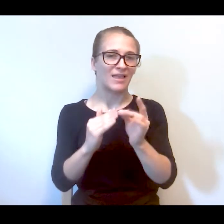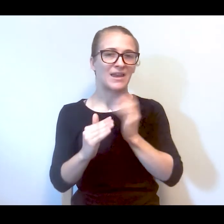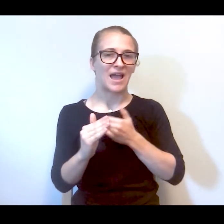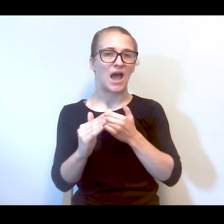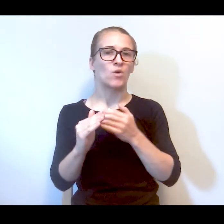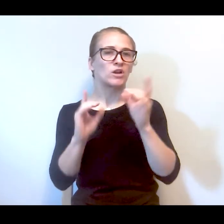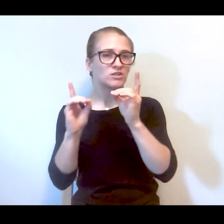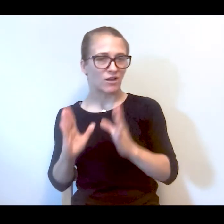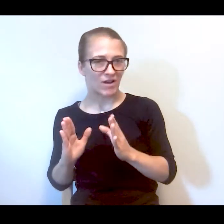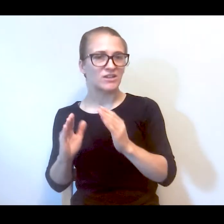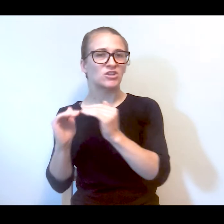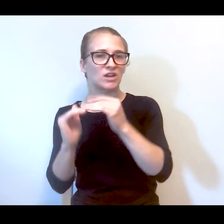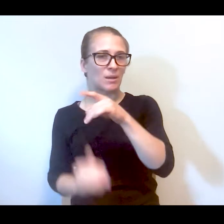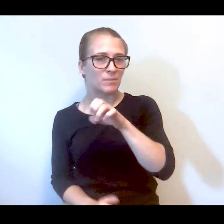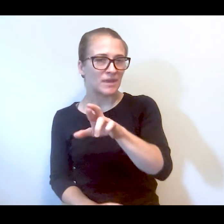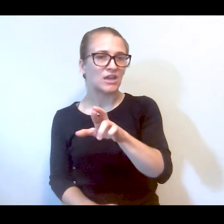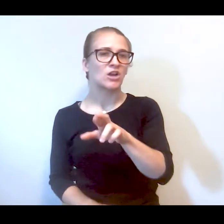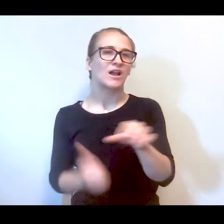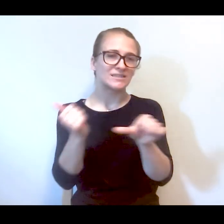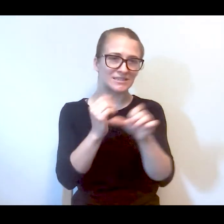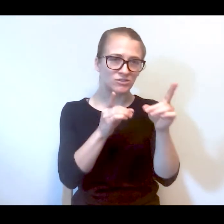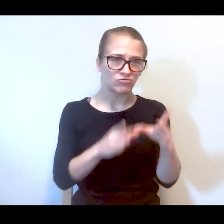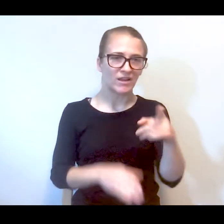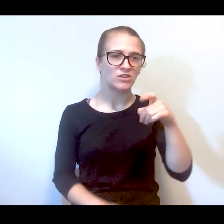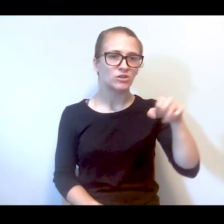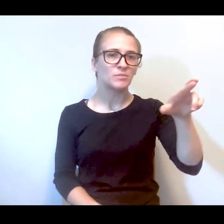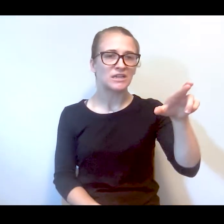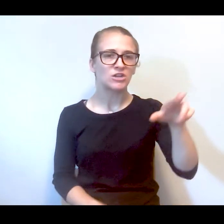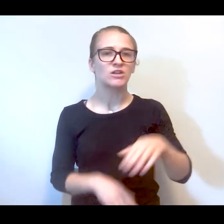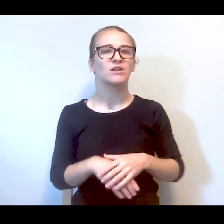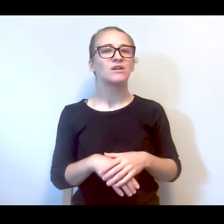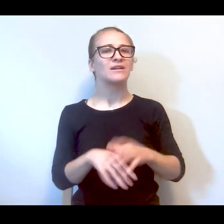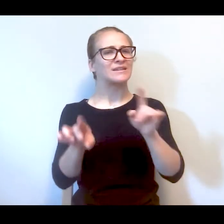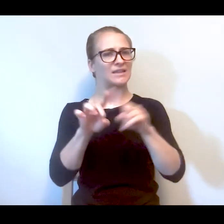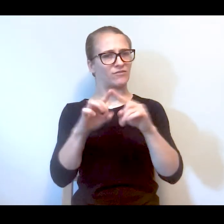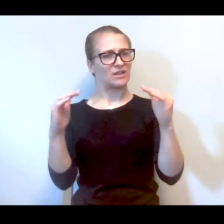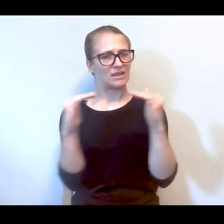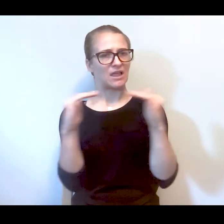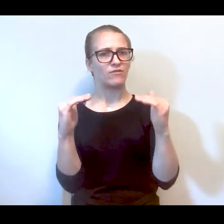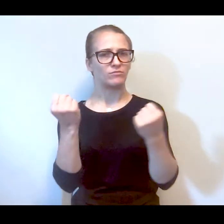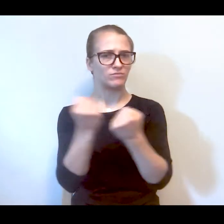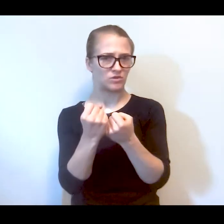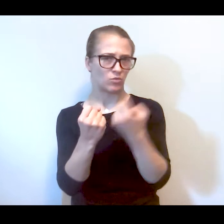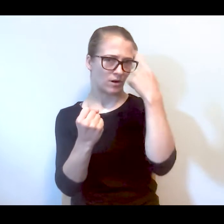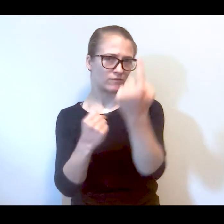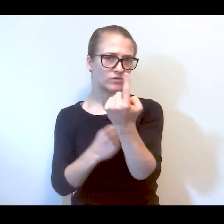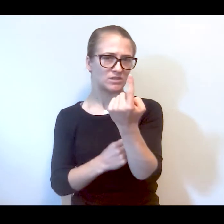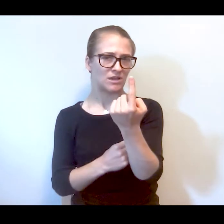completely staffed by pierce, director and assistant director is a peer. And it's a much different level